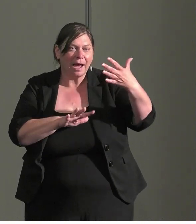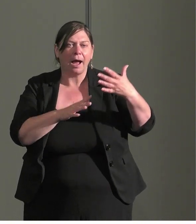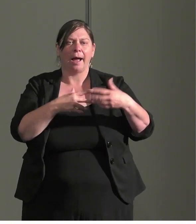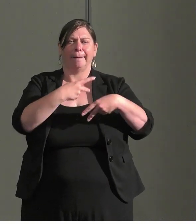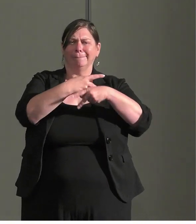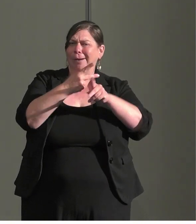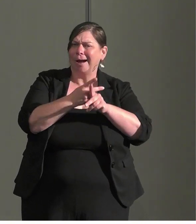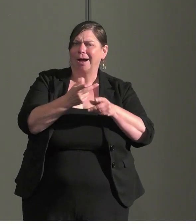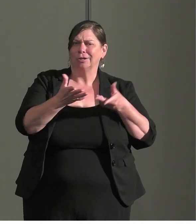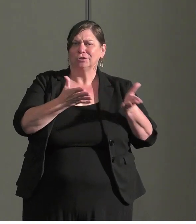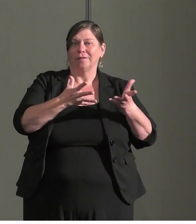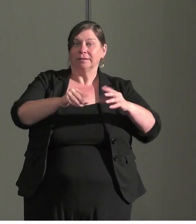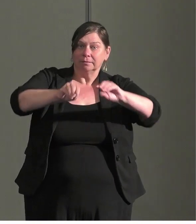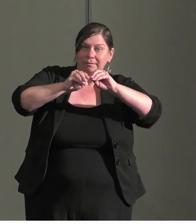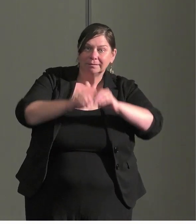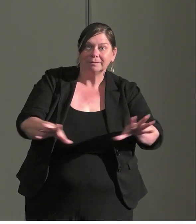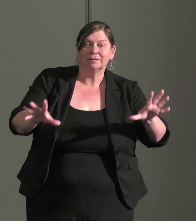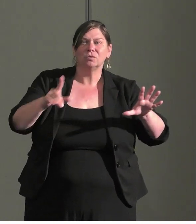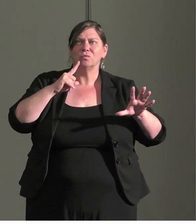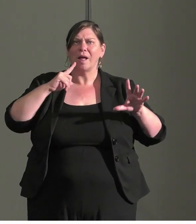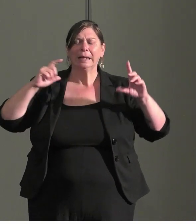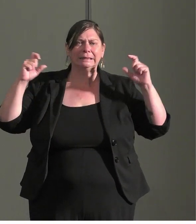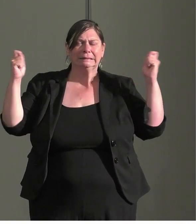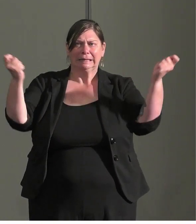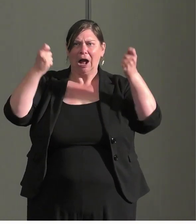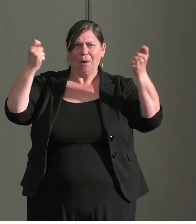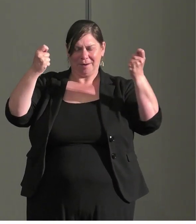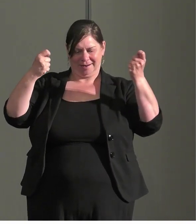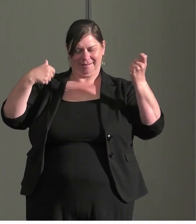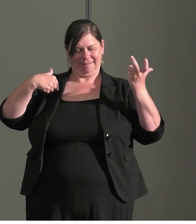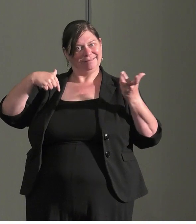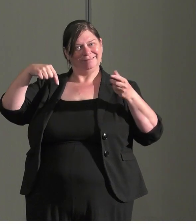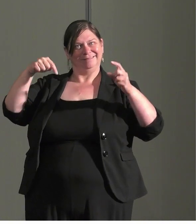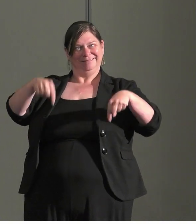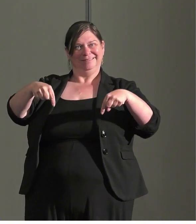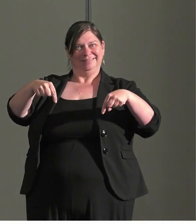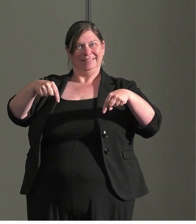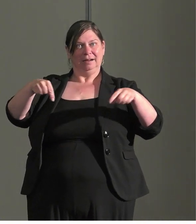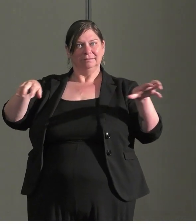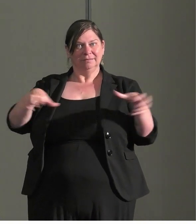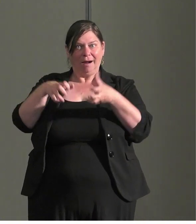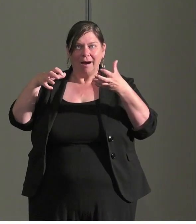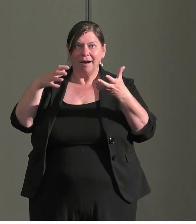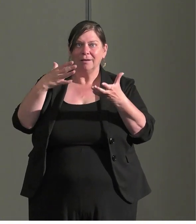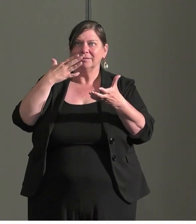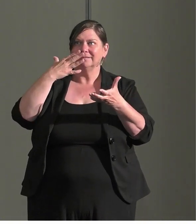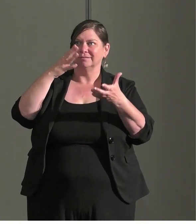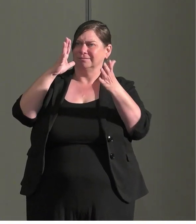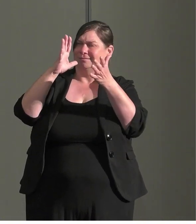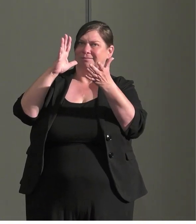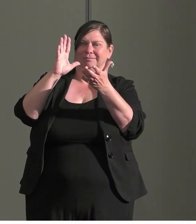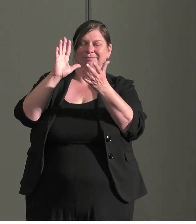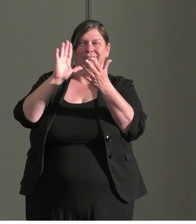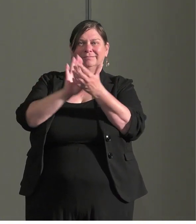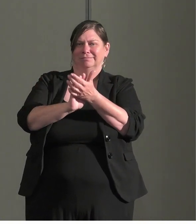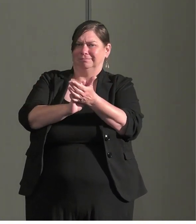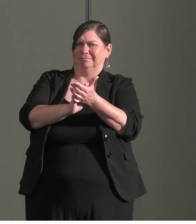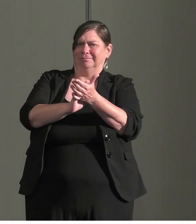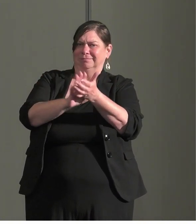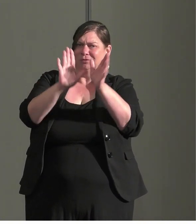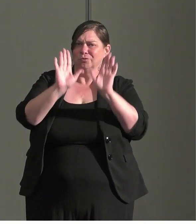finally out there, really celebrate that you have done a great job of building something